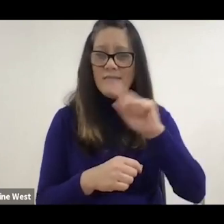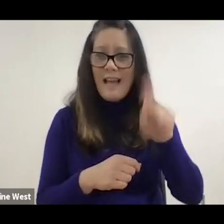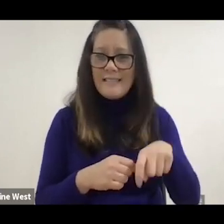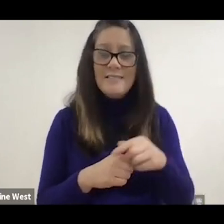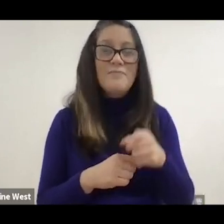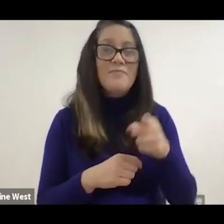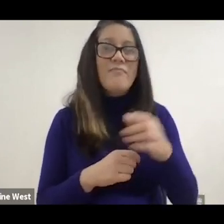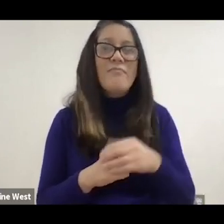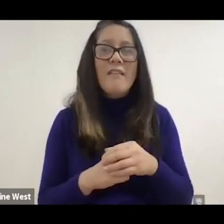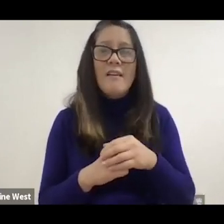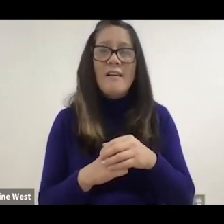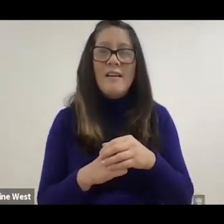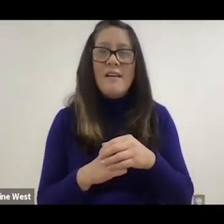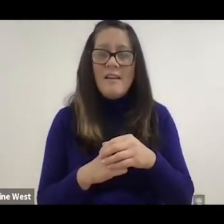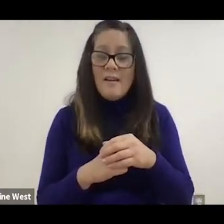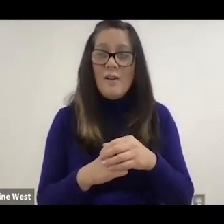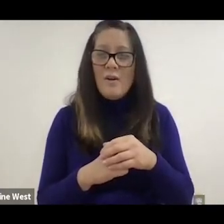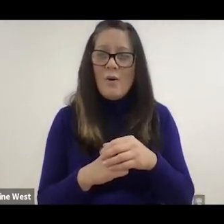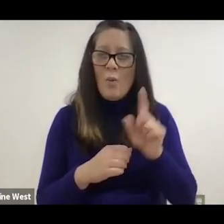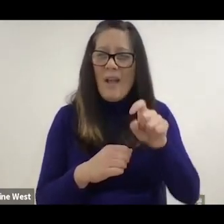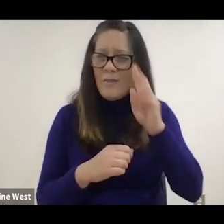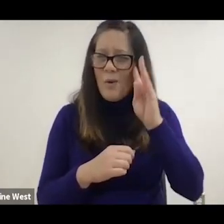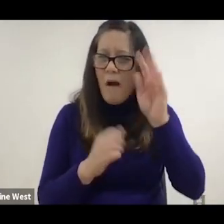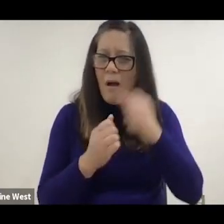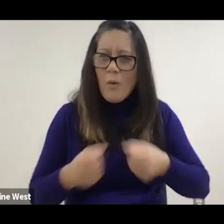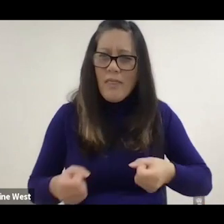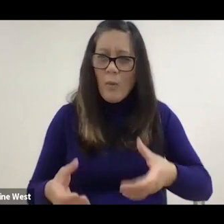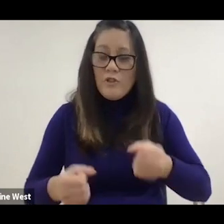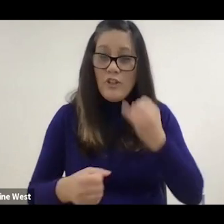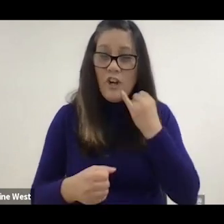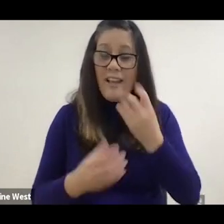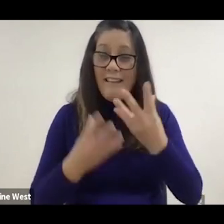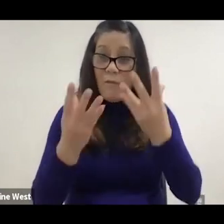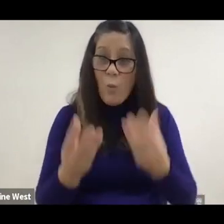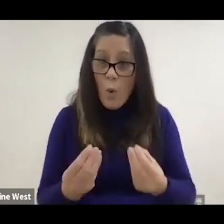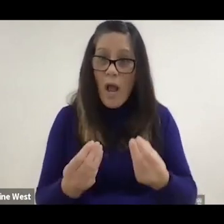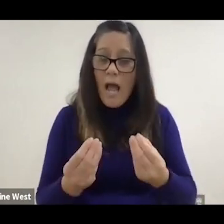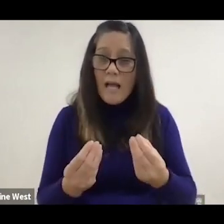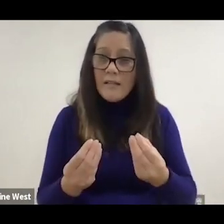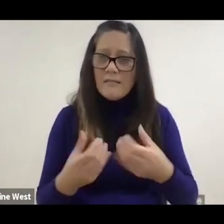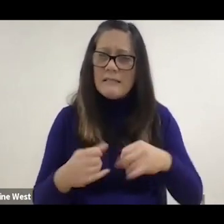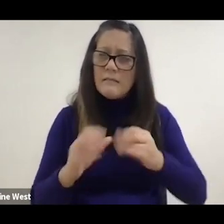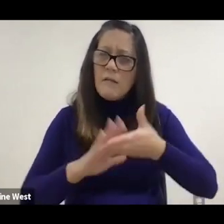would allow for it to get wet and still be able to move about through the use